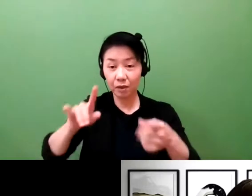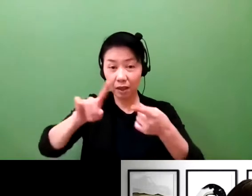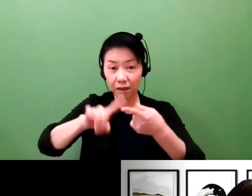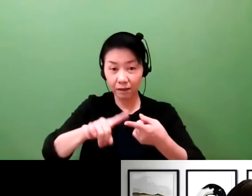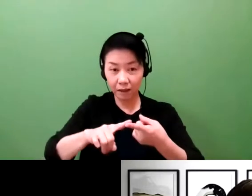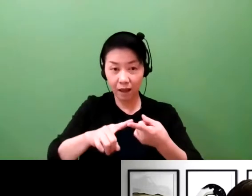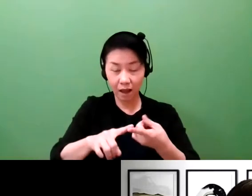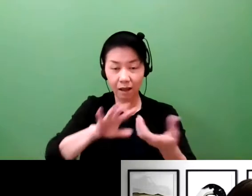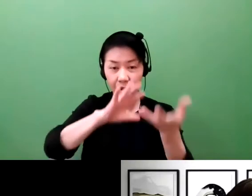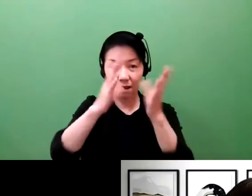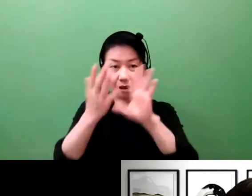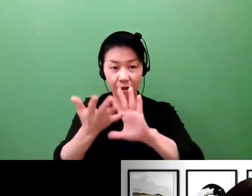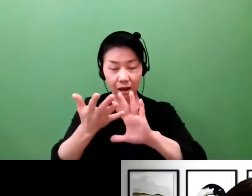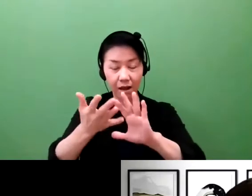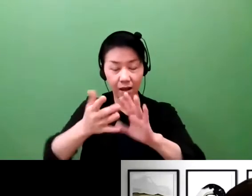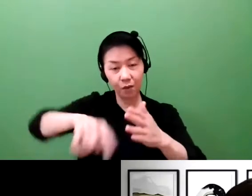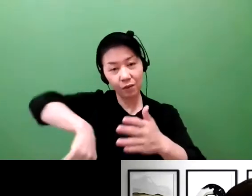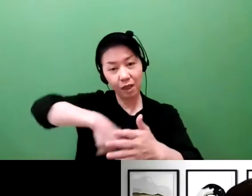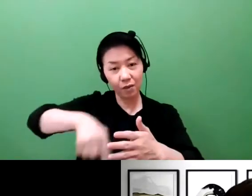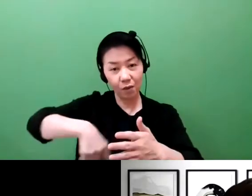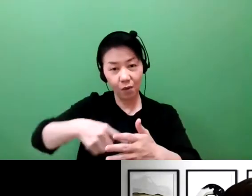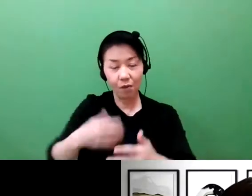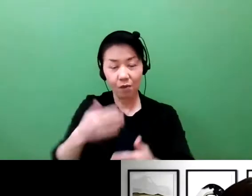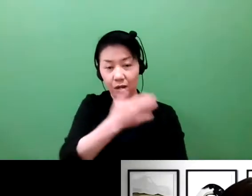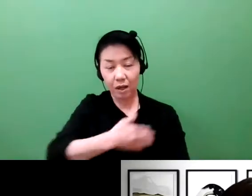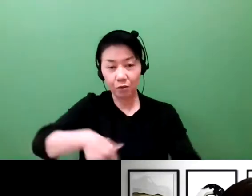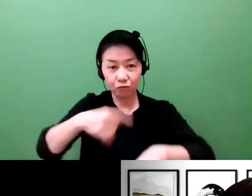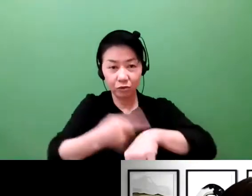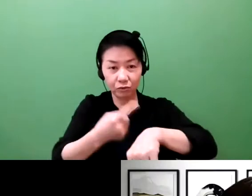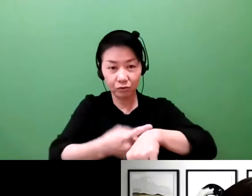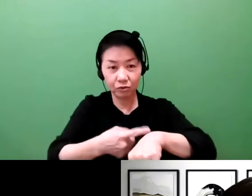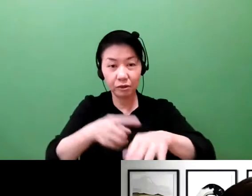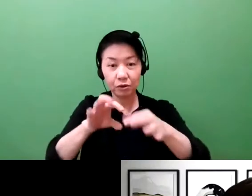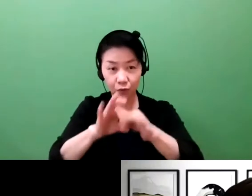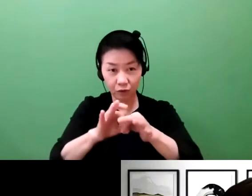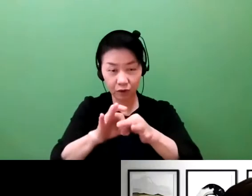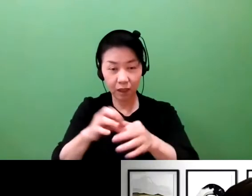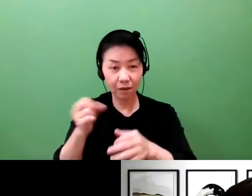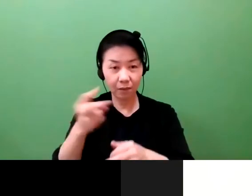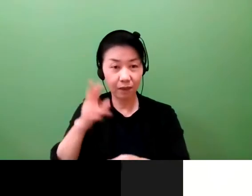And our panelists have discussed how to build it.